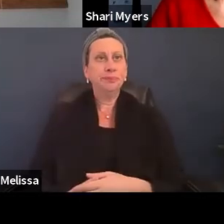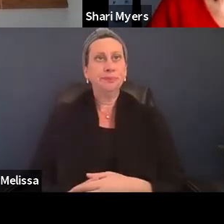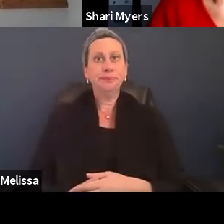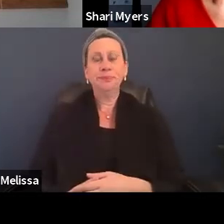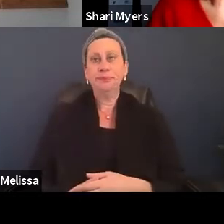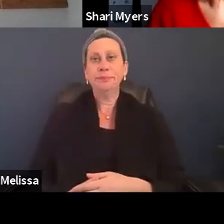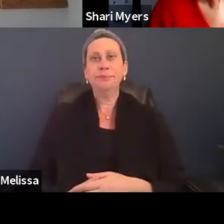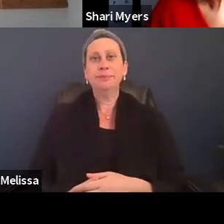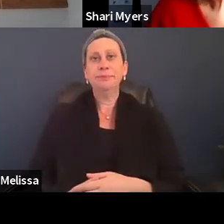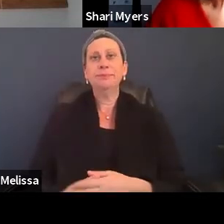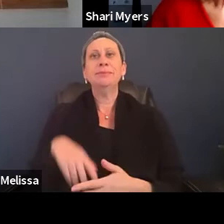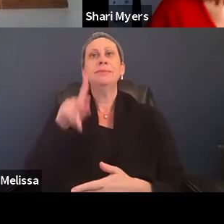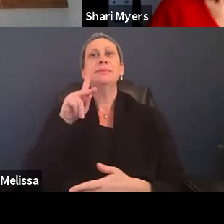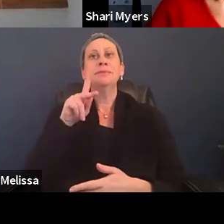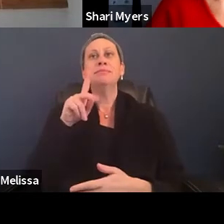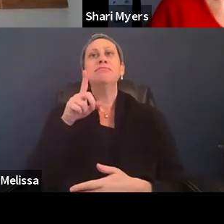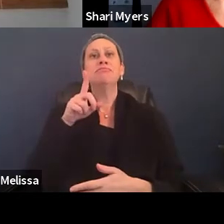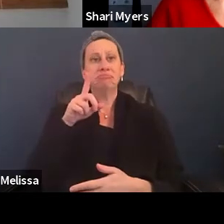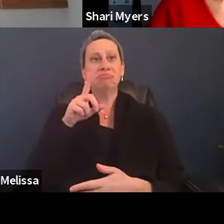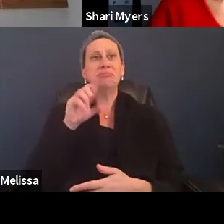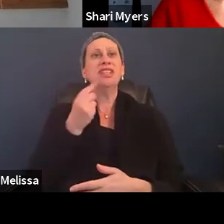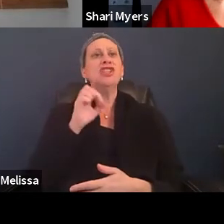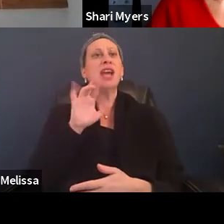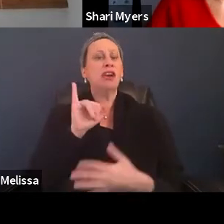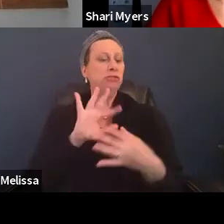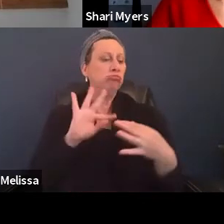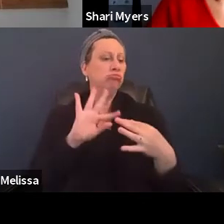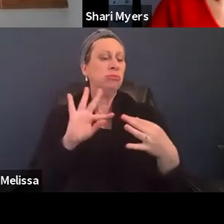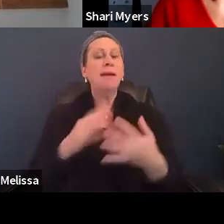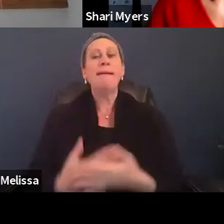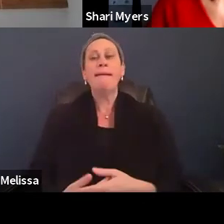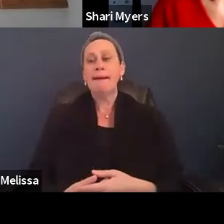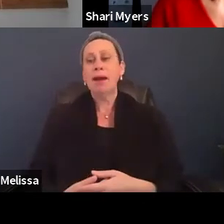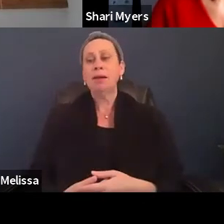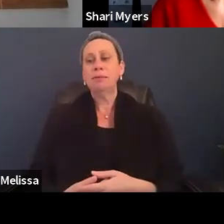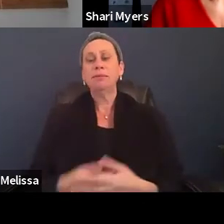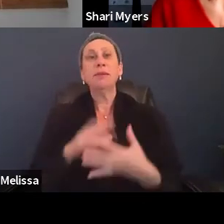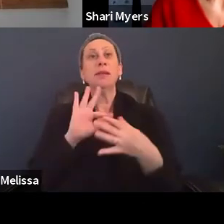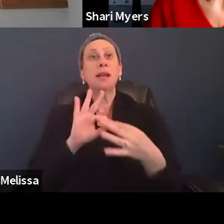I can take that one. As far as non-English interpretation